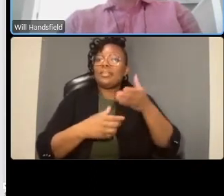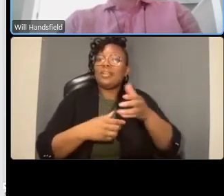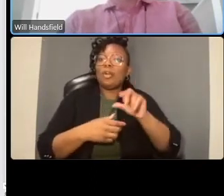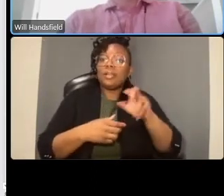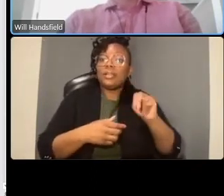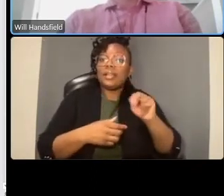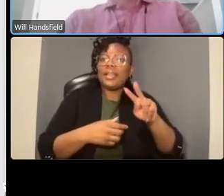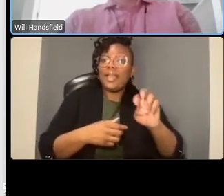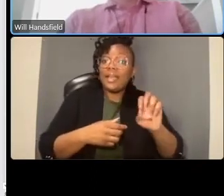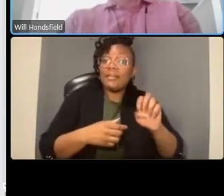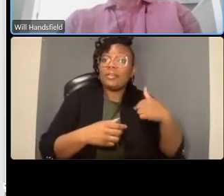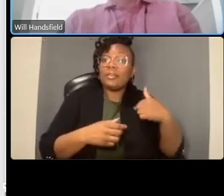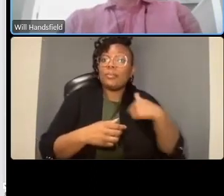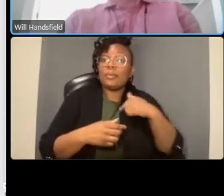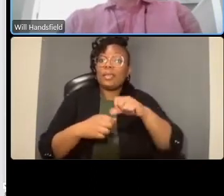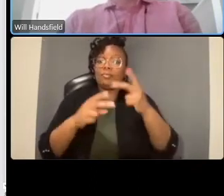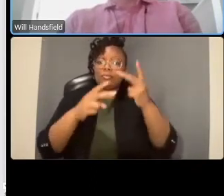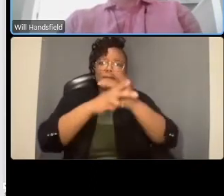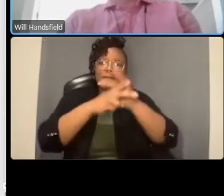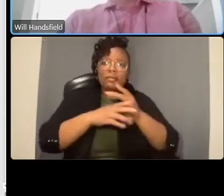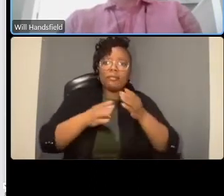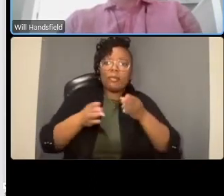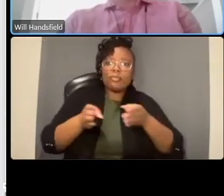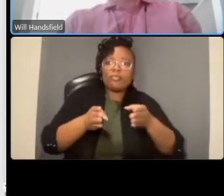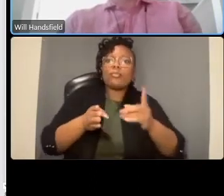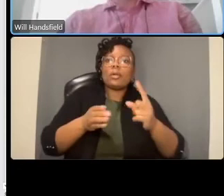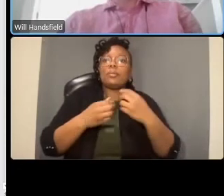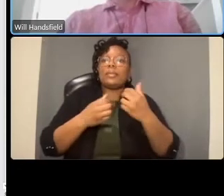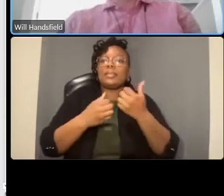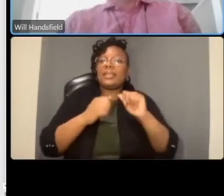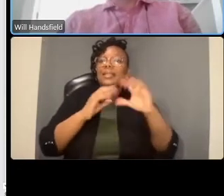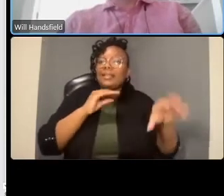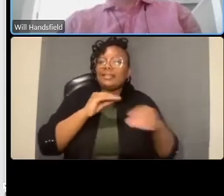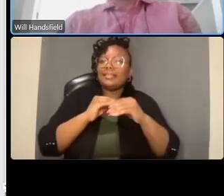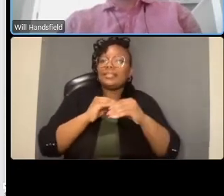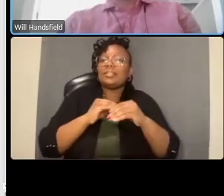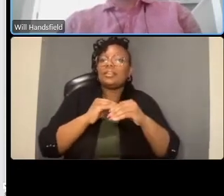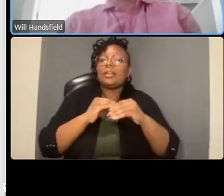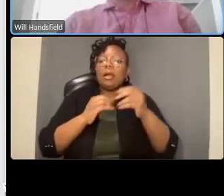able to add this enormous bicycle capacity and now it's being well used by by those uh